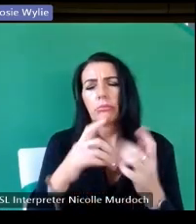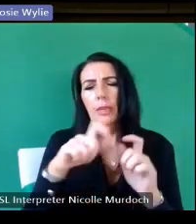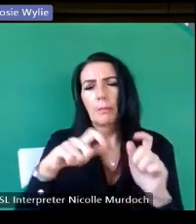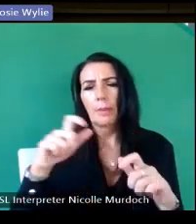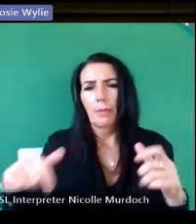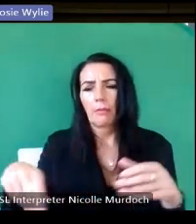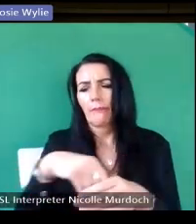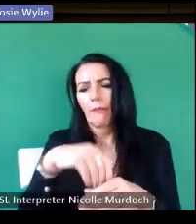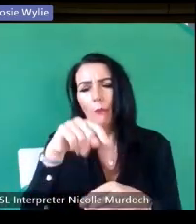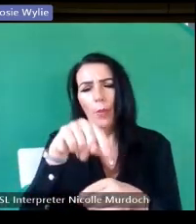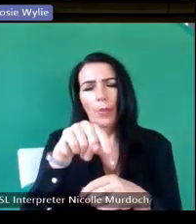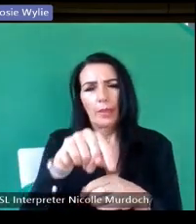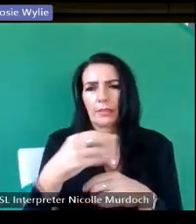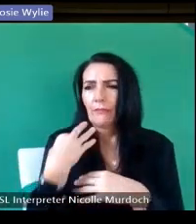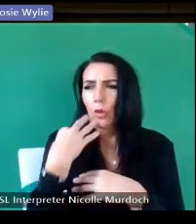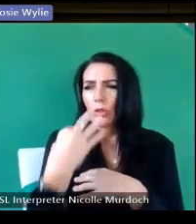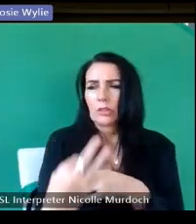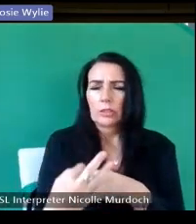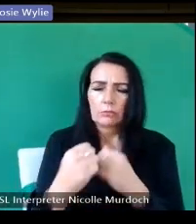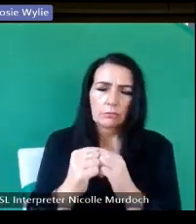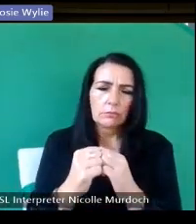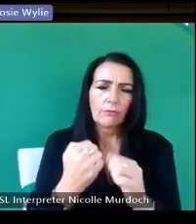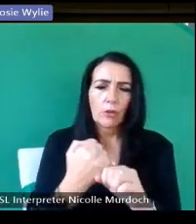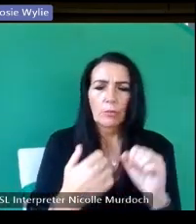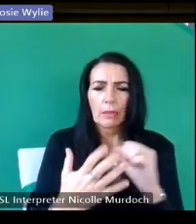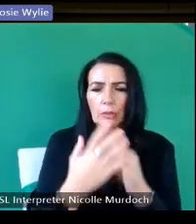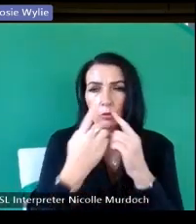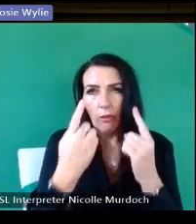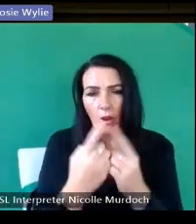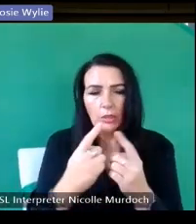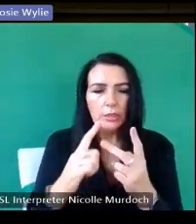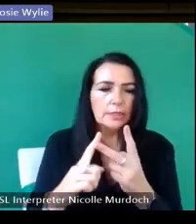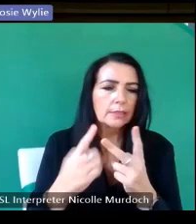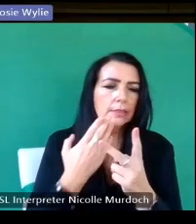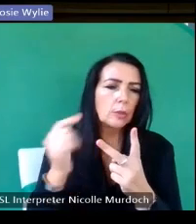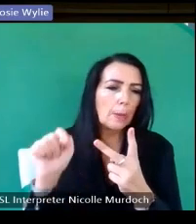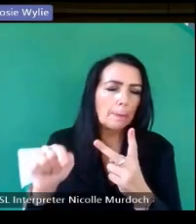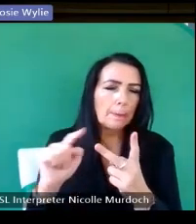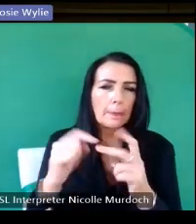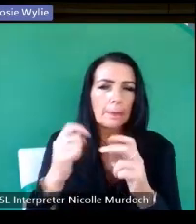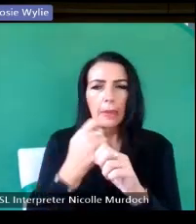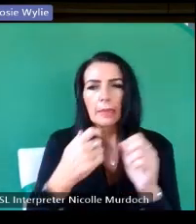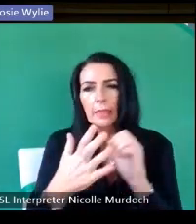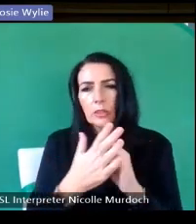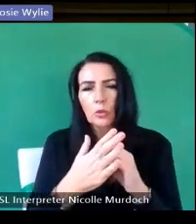in this volunteers from Glasgow University um from Glasgow archaeological Society from